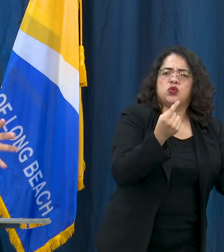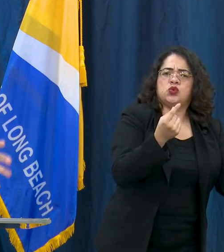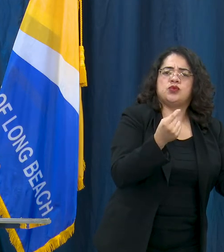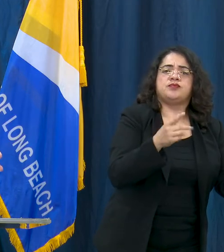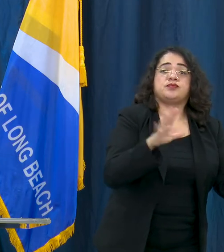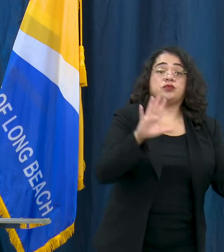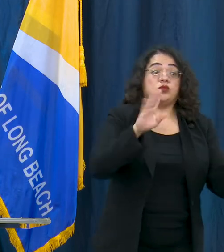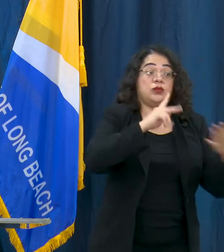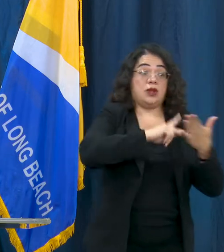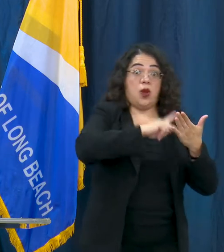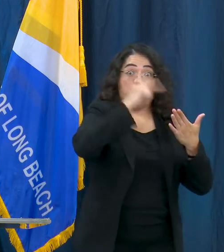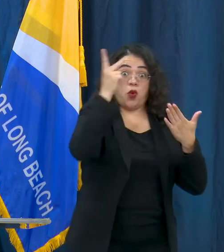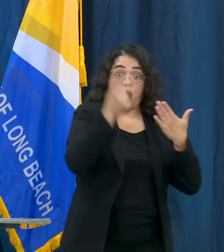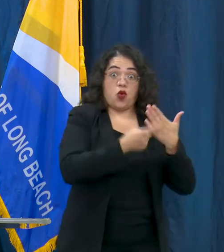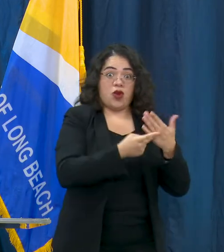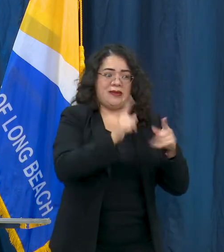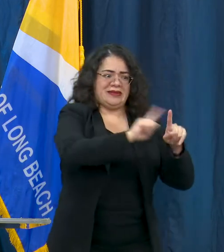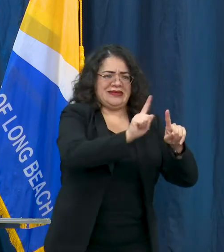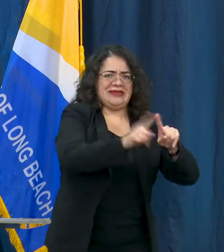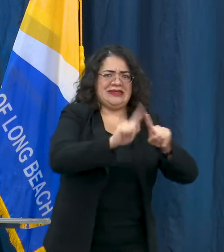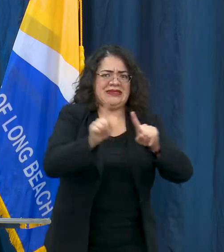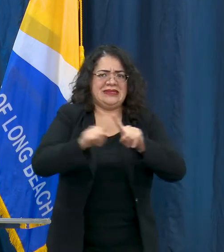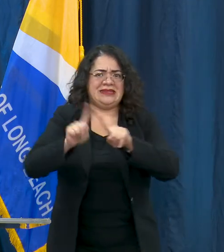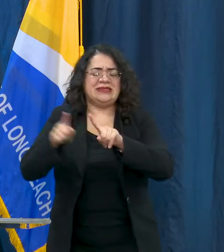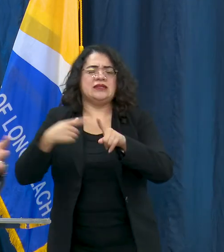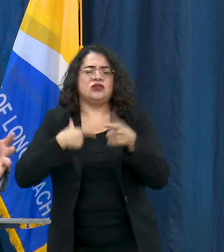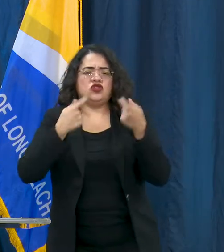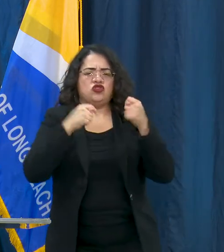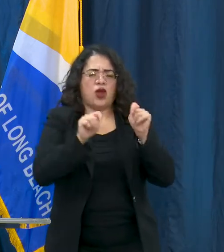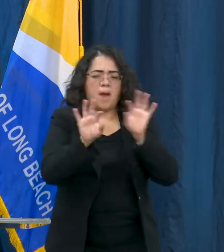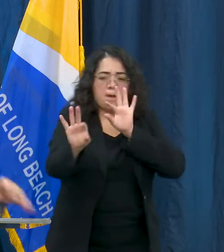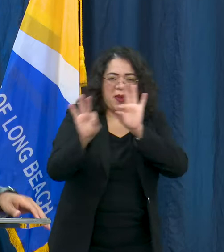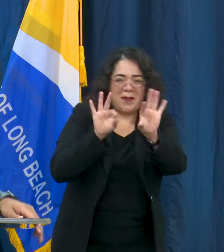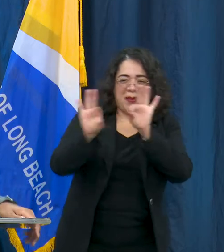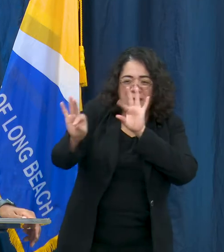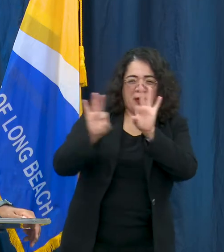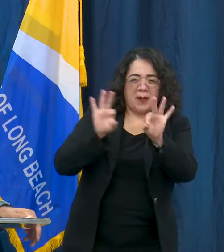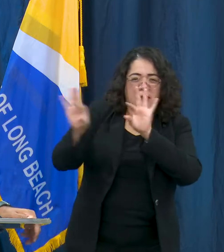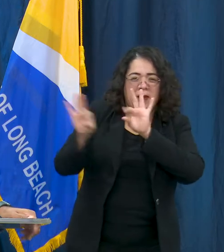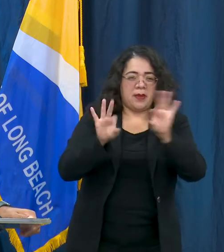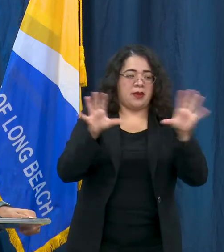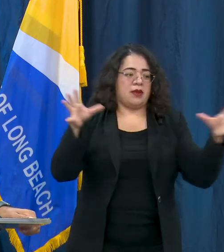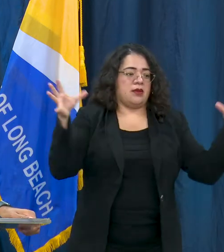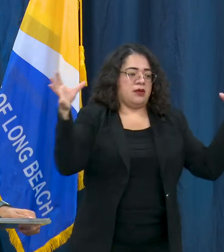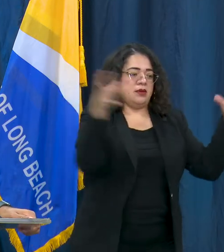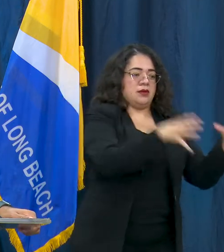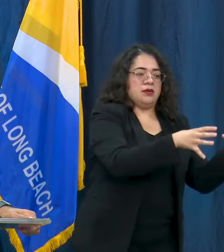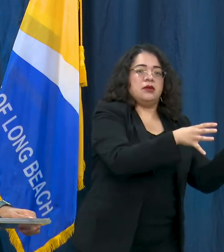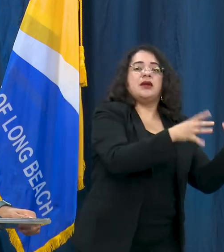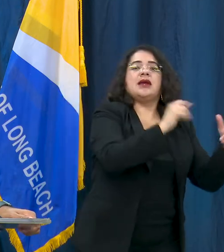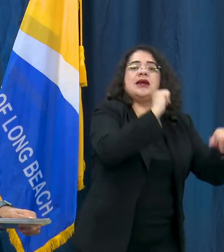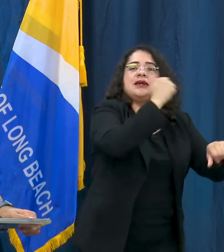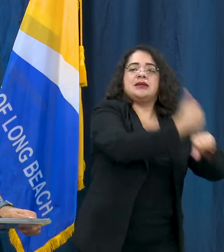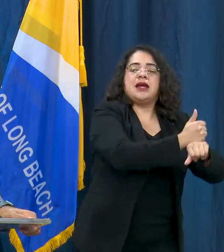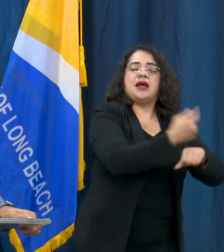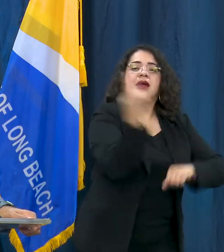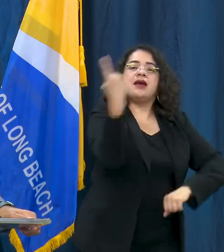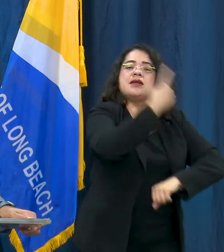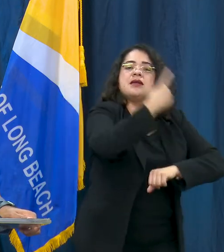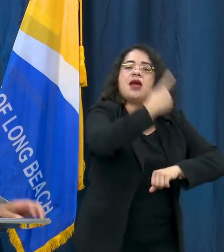programmings and activities that we have into some new day camps that the city will be sponsoring.